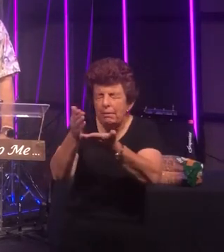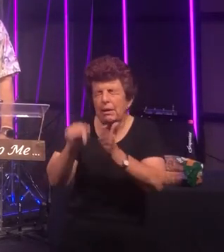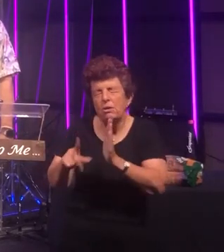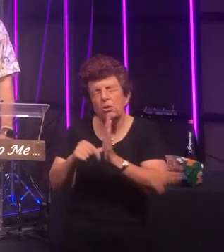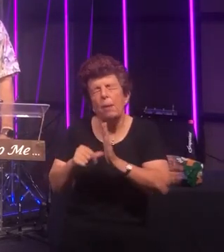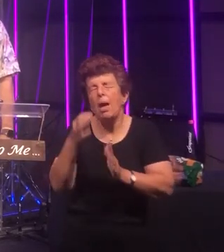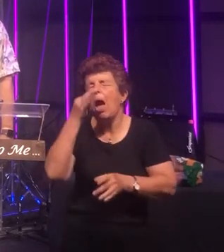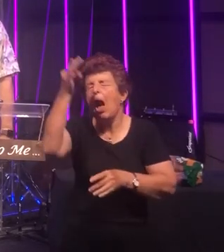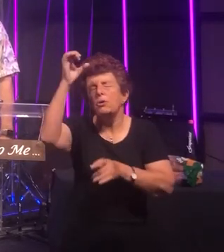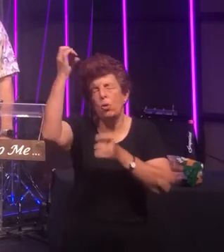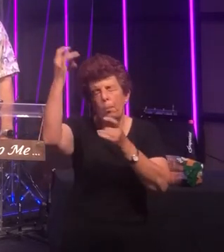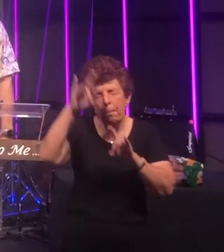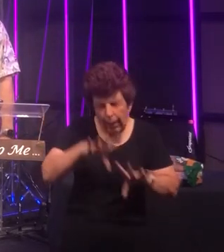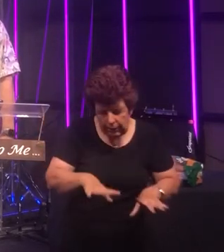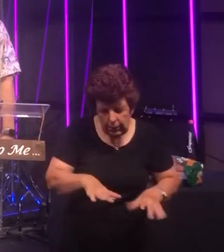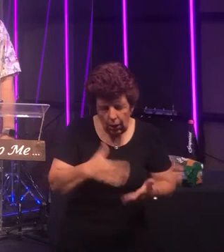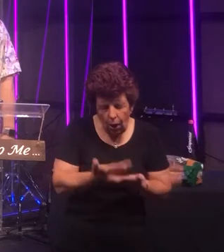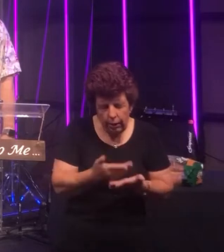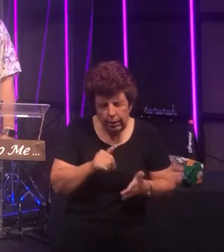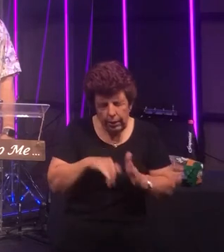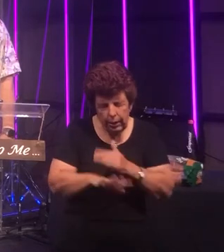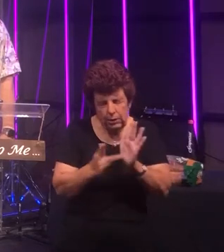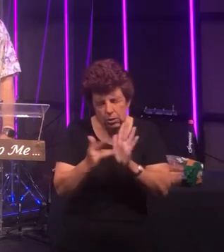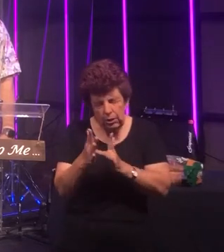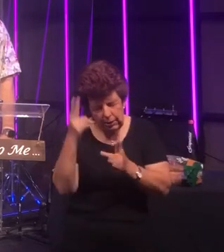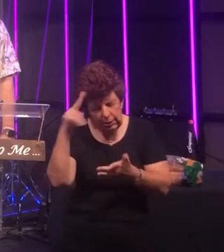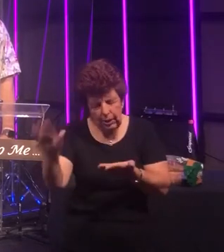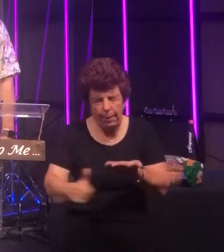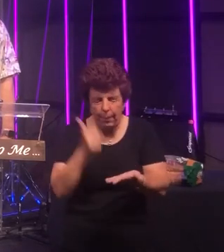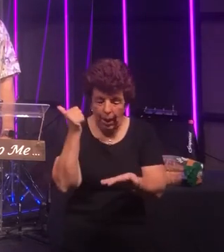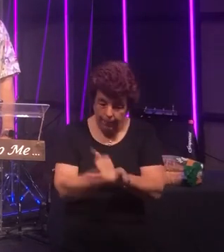your blessing on it now in Jesus name. Amen.